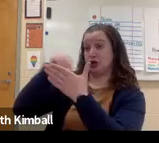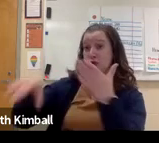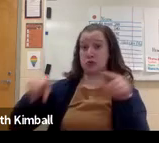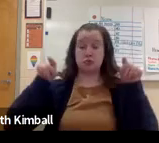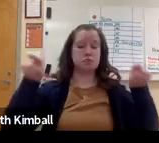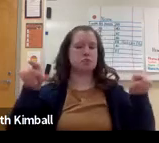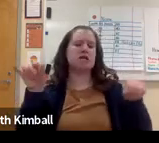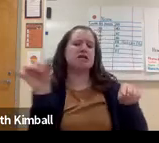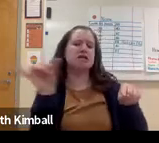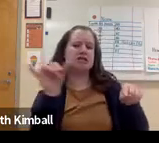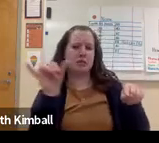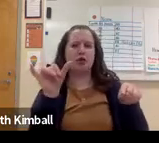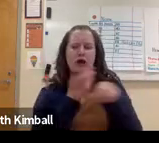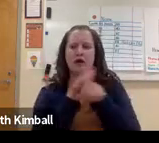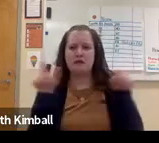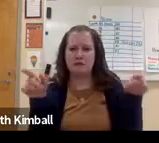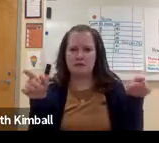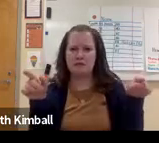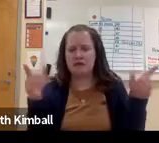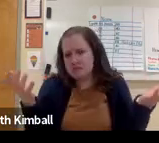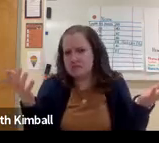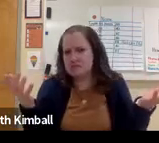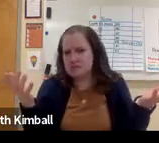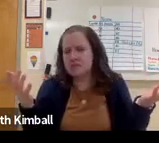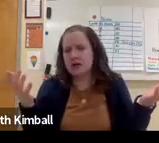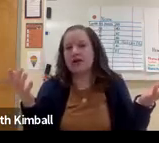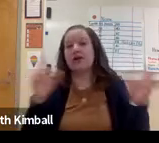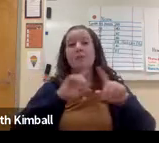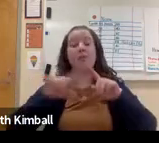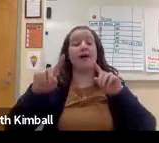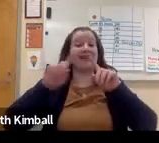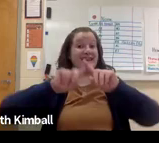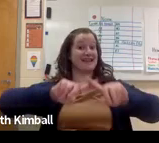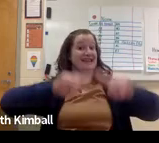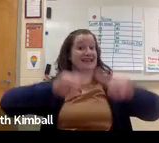new to coding and a new English student, I would say they are similar enough.